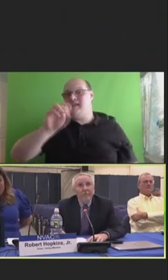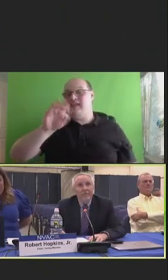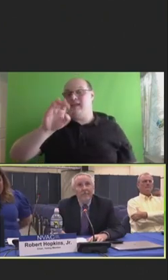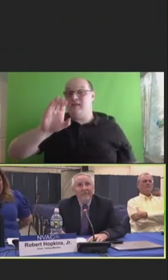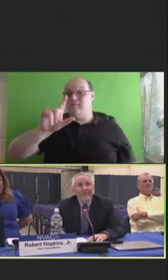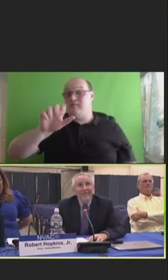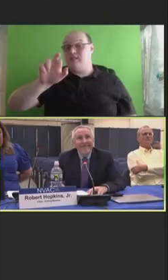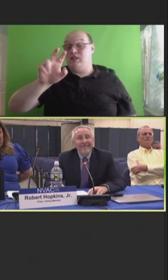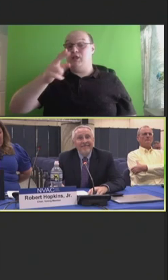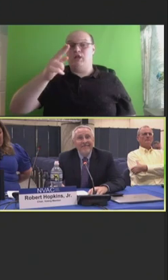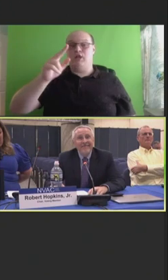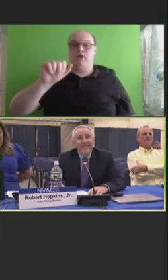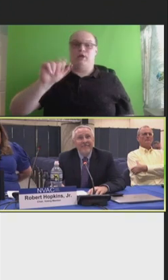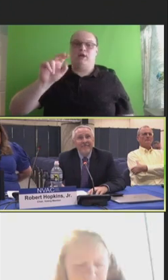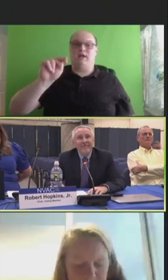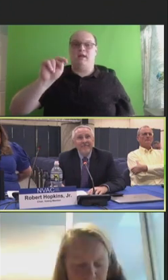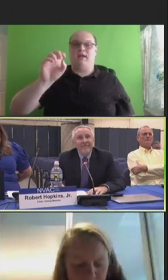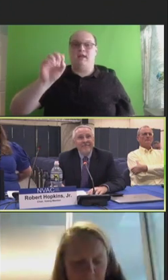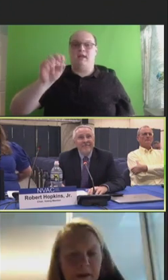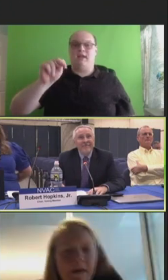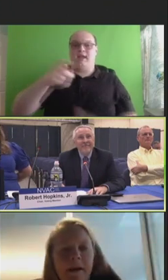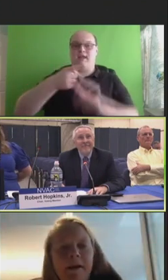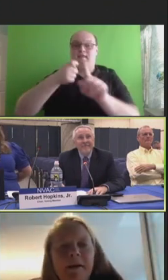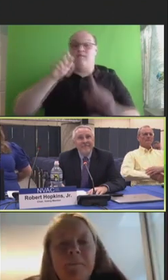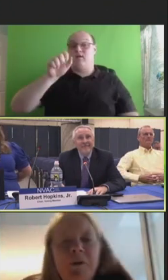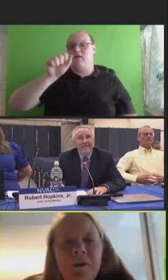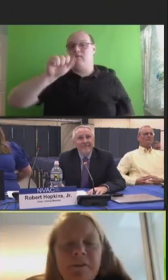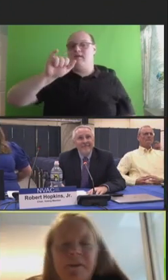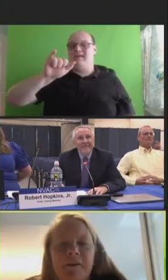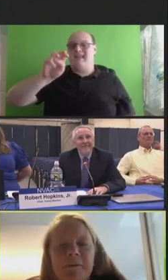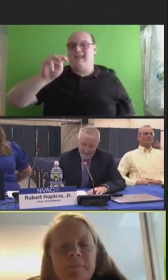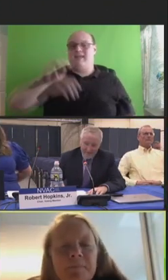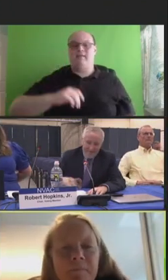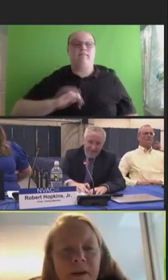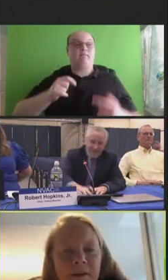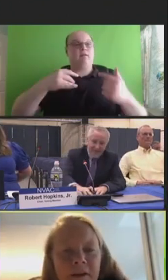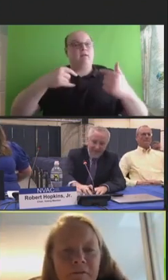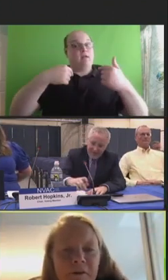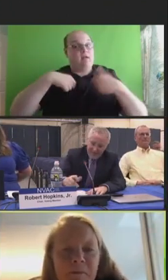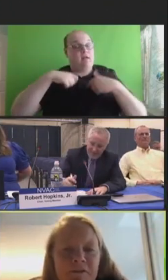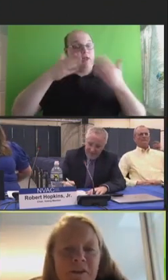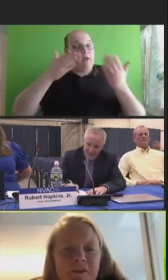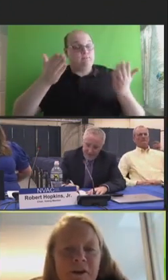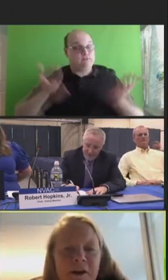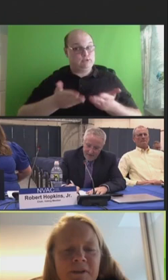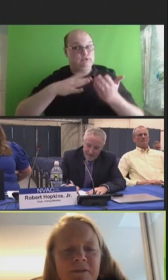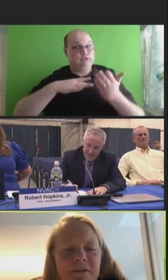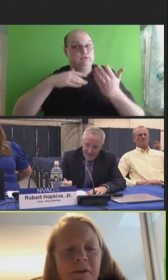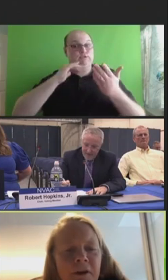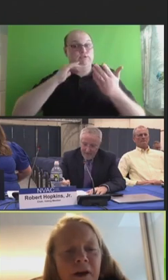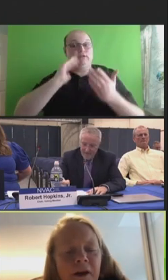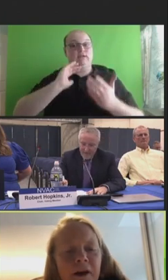Claire Hannan: I am on. Thank you very much, Dr. Hopkins.